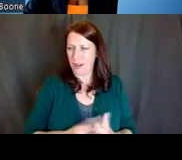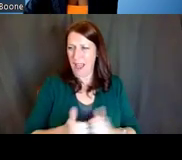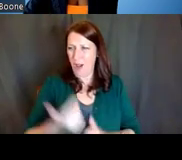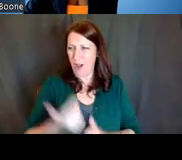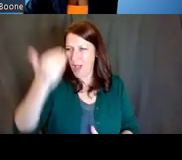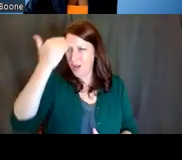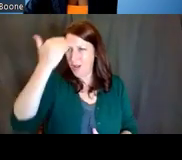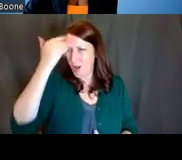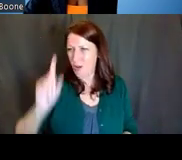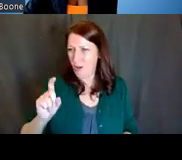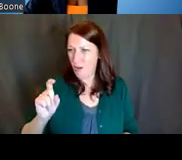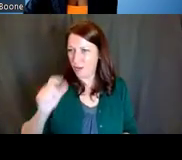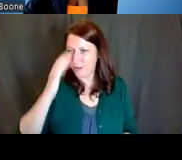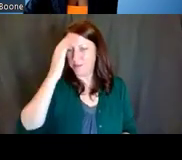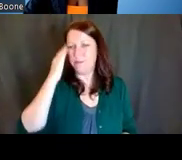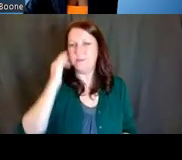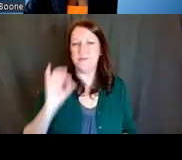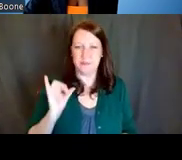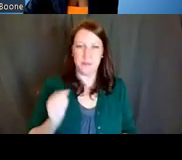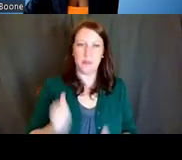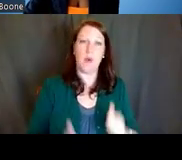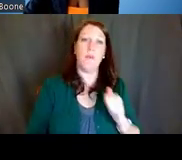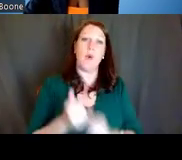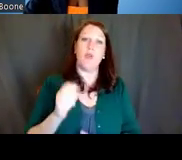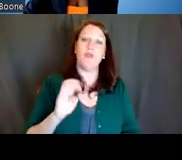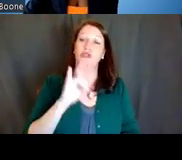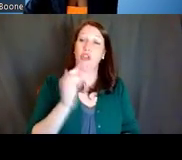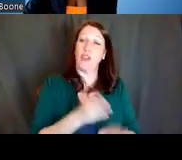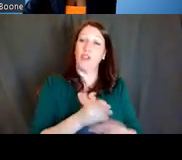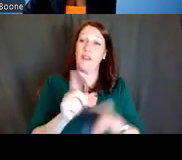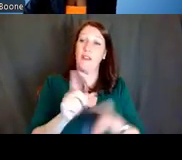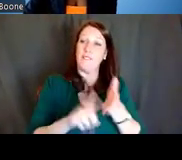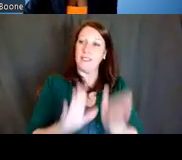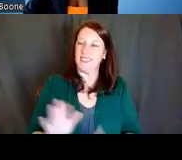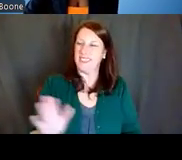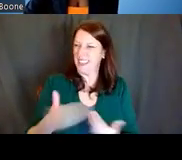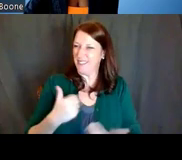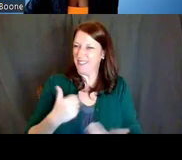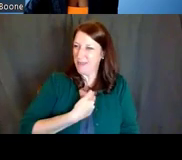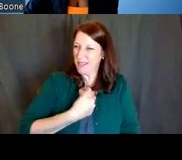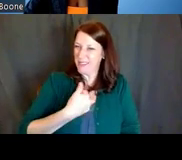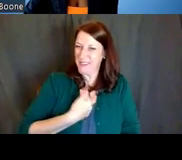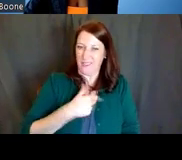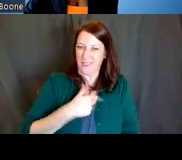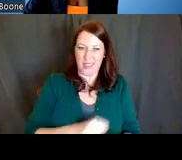So most early investigators, including myself when I was at that phase of my research career,